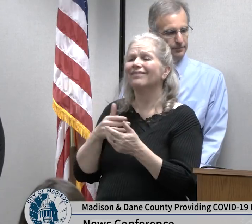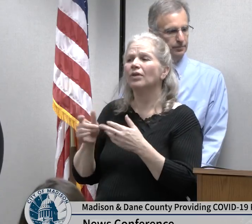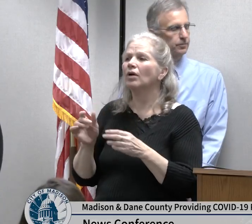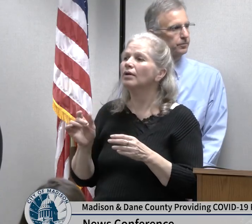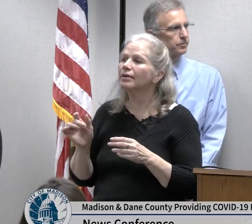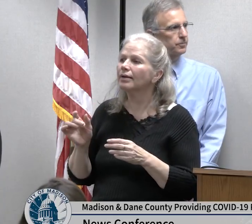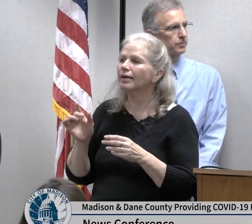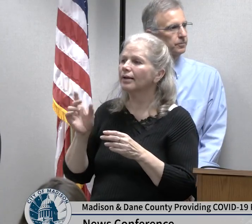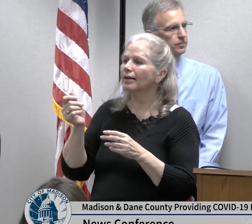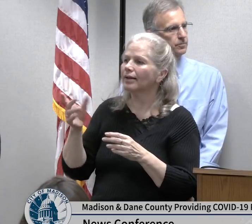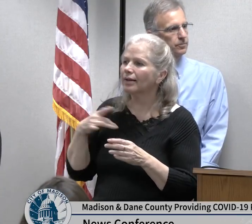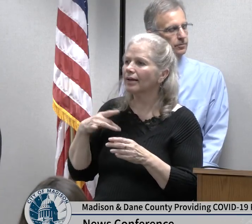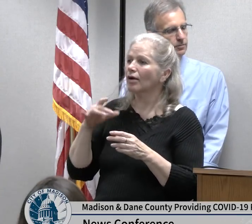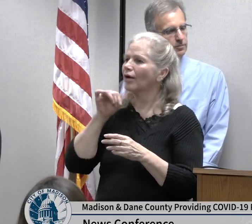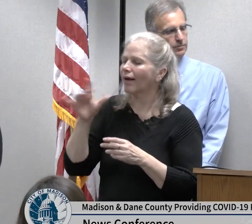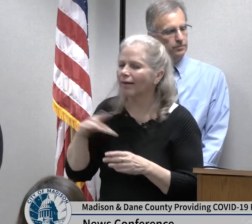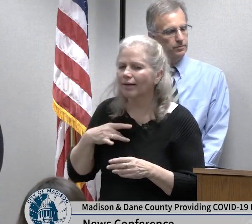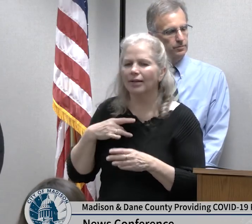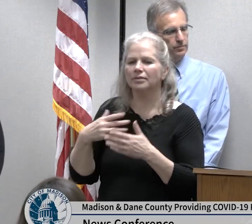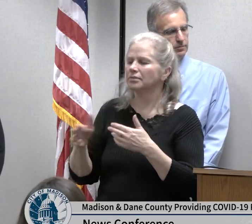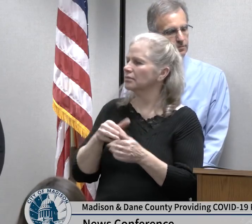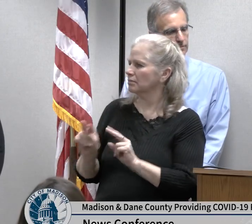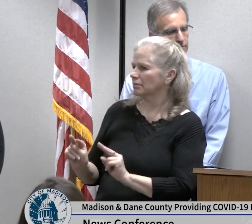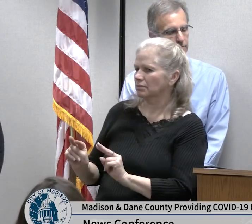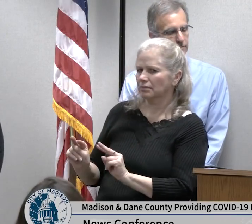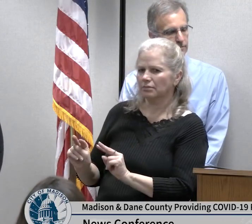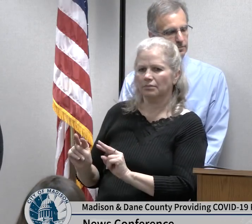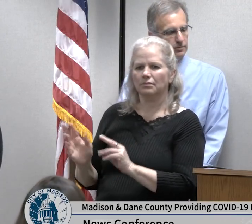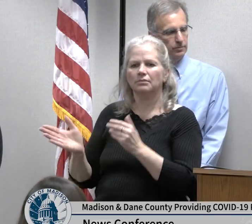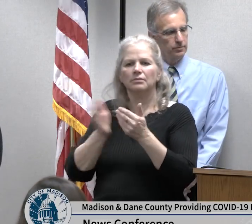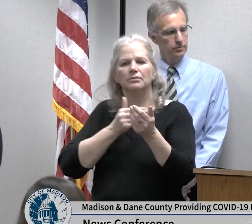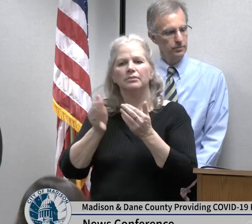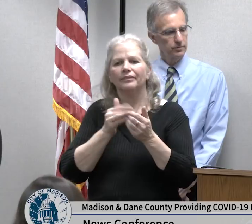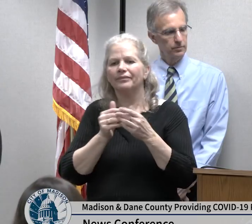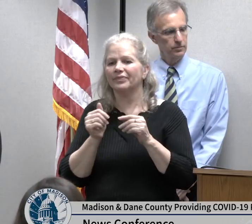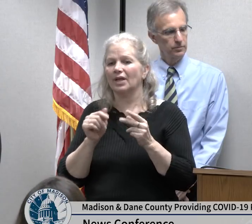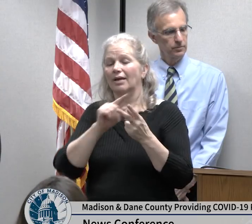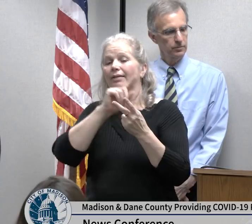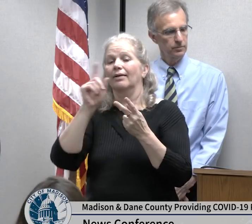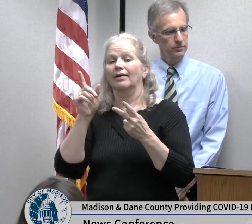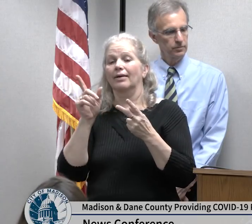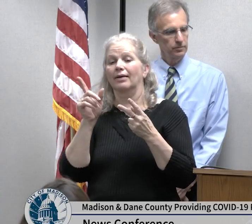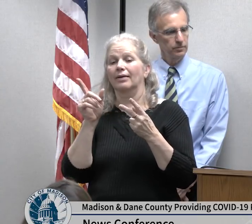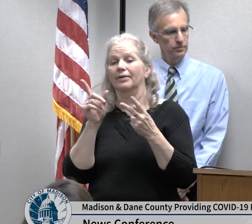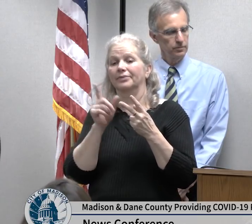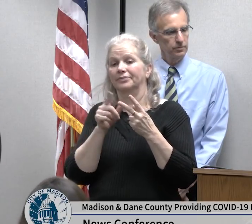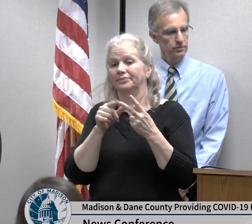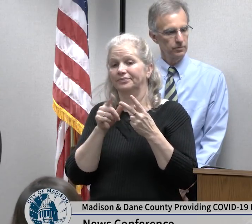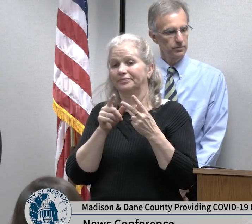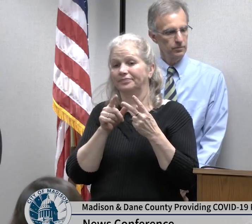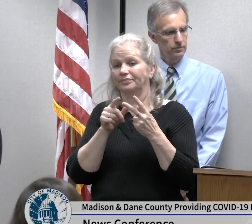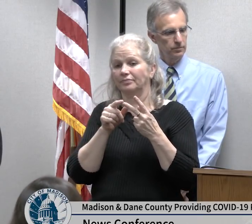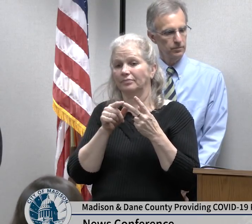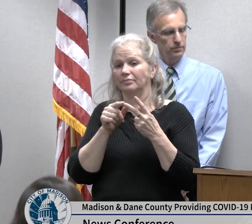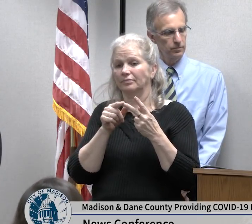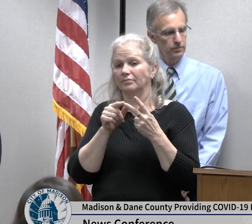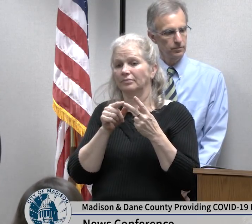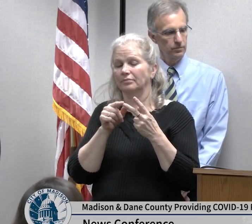of make the same extrapolation to some of the other patients that have been under investigation that the hospitals are really taking steps to assure that